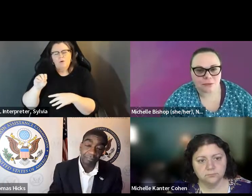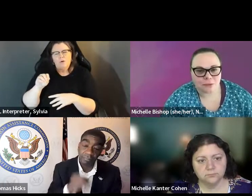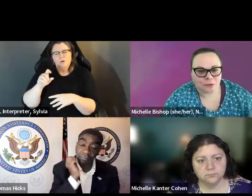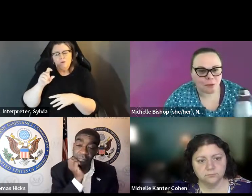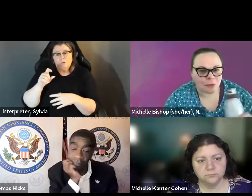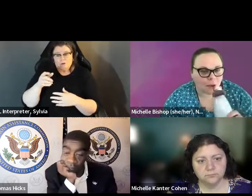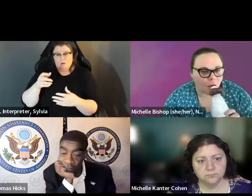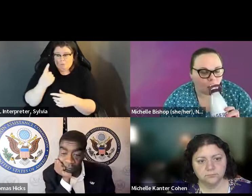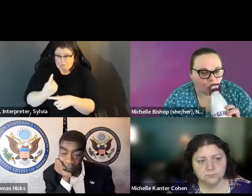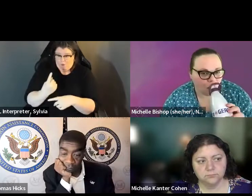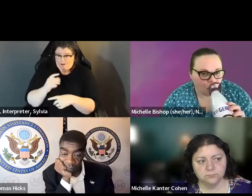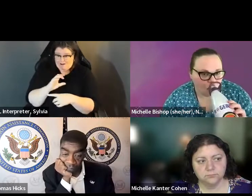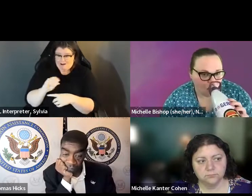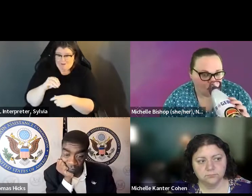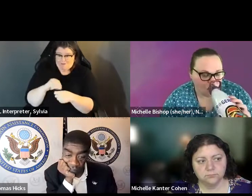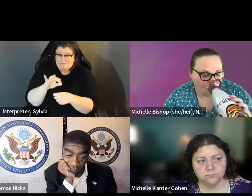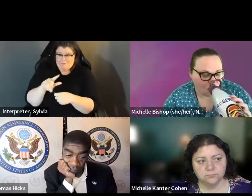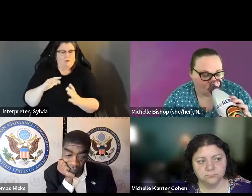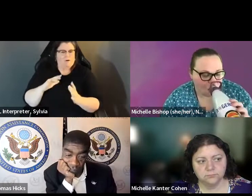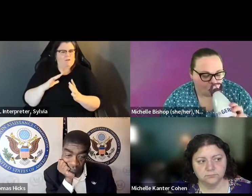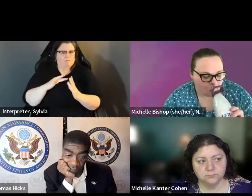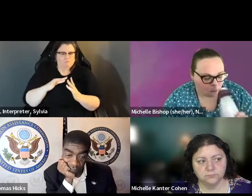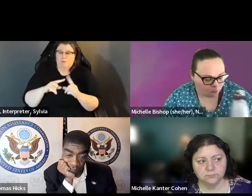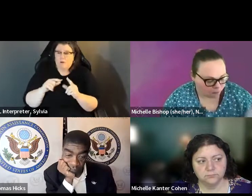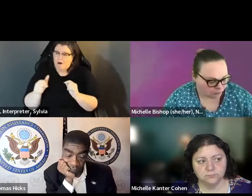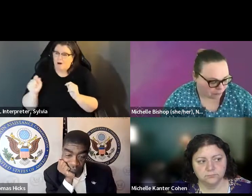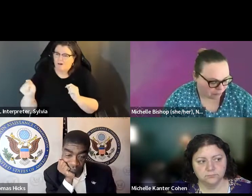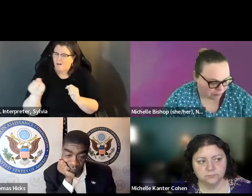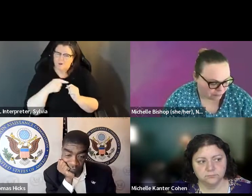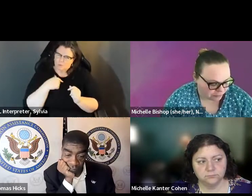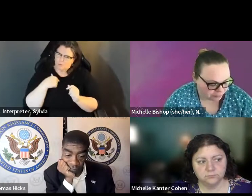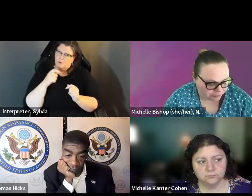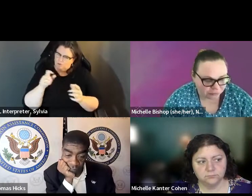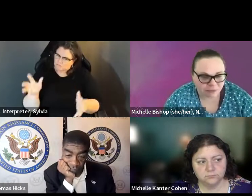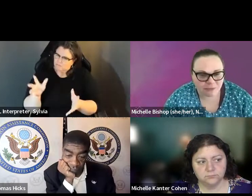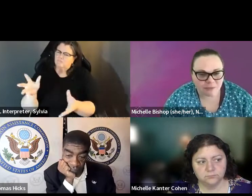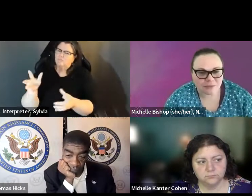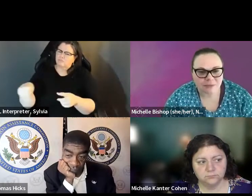We should get a lot more education coming from our elected officials. We can push on them to do that.